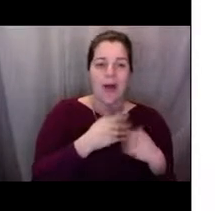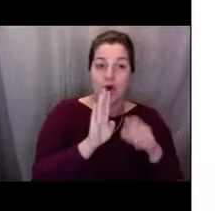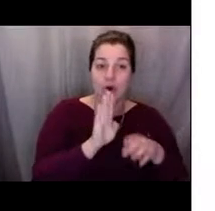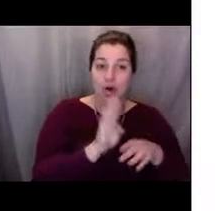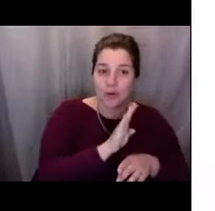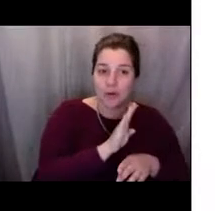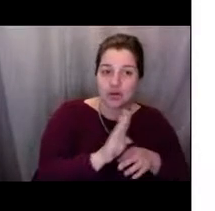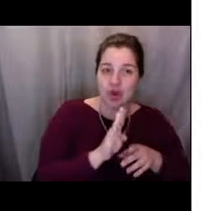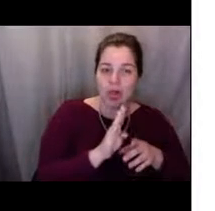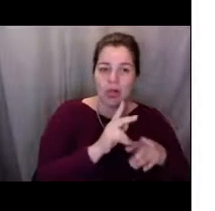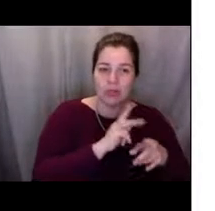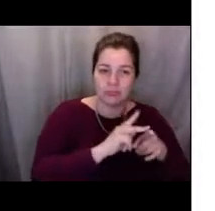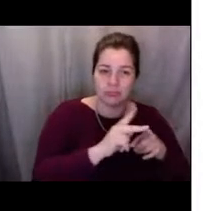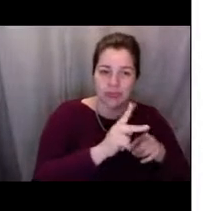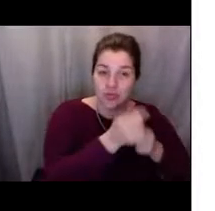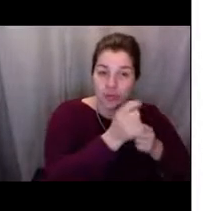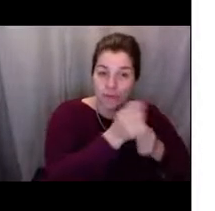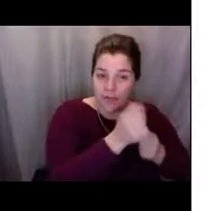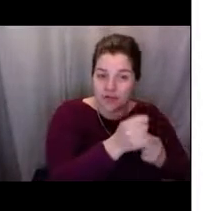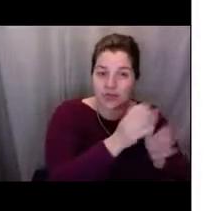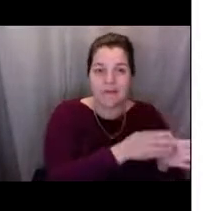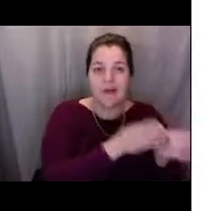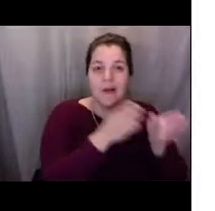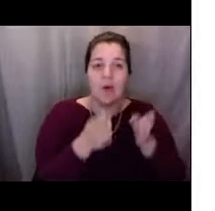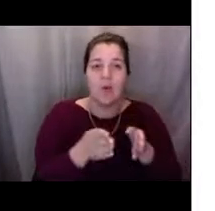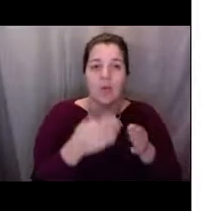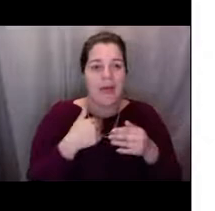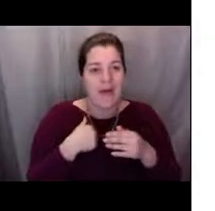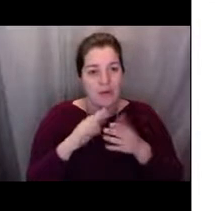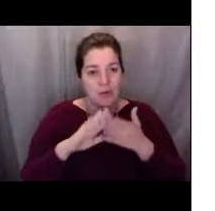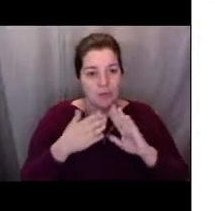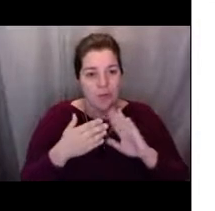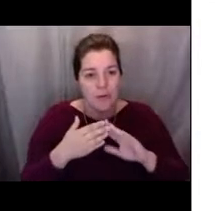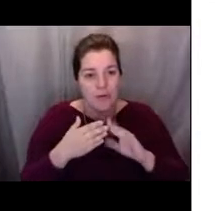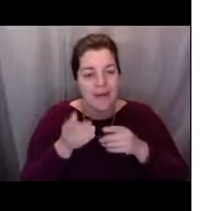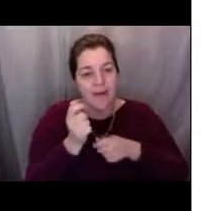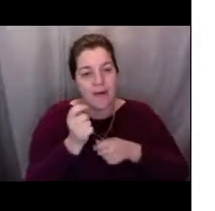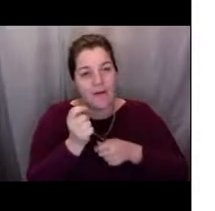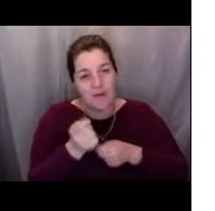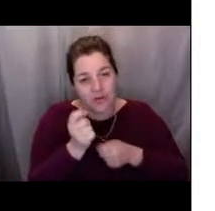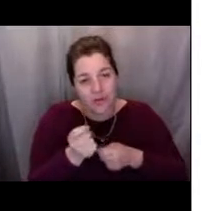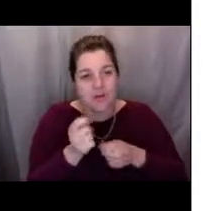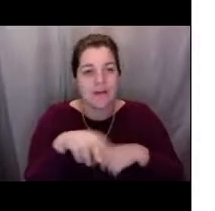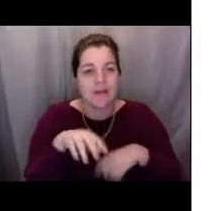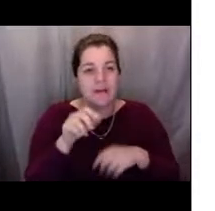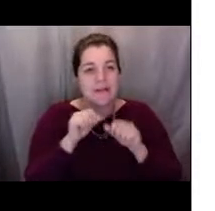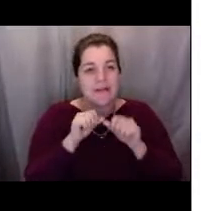I have subsistence halibut to regulate, you know, I might, or then it could be, you know,